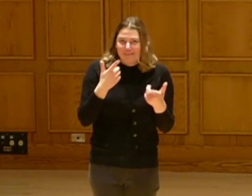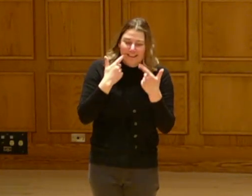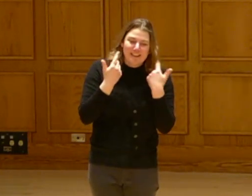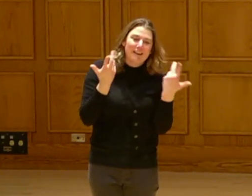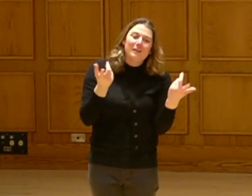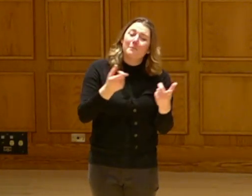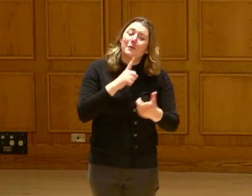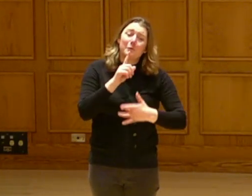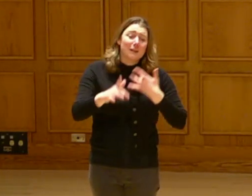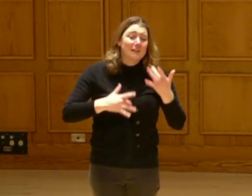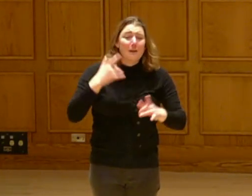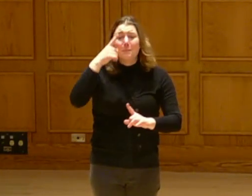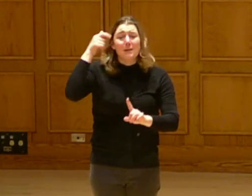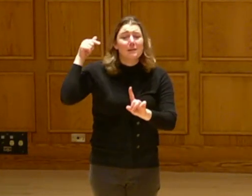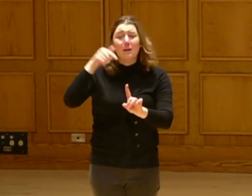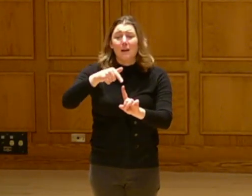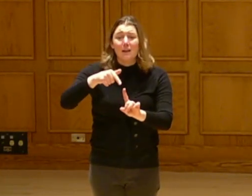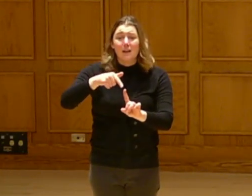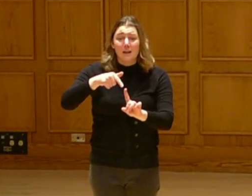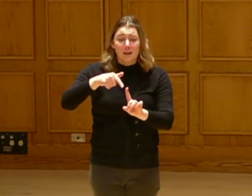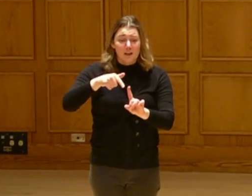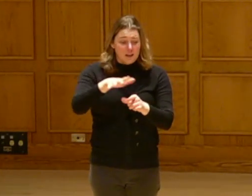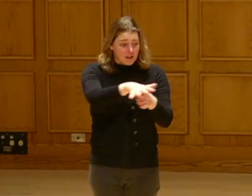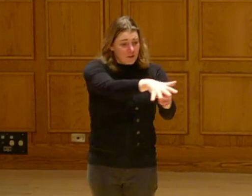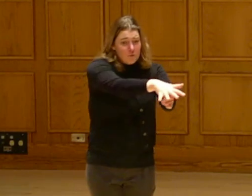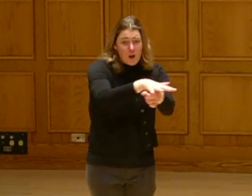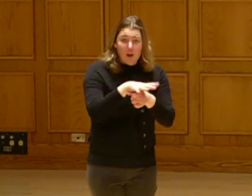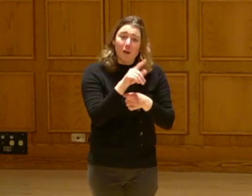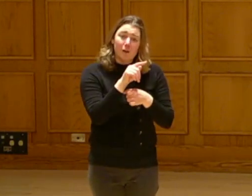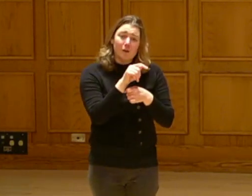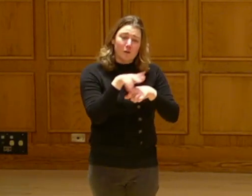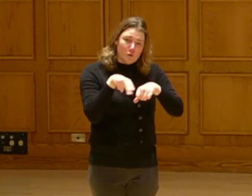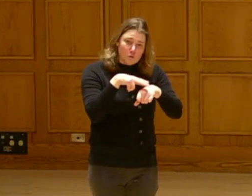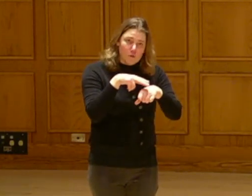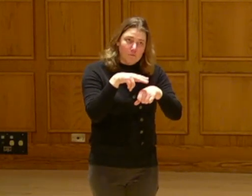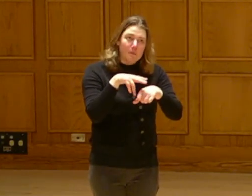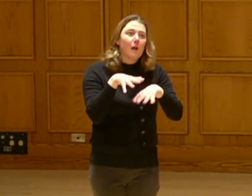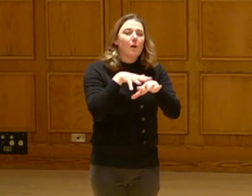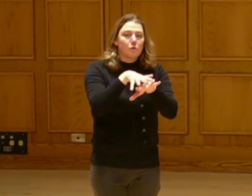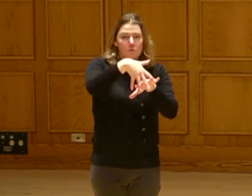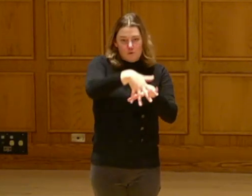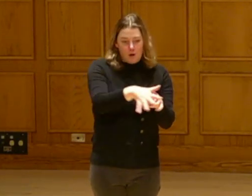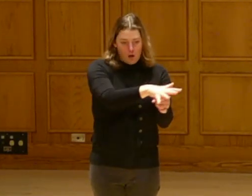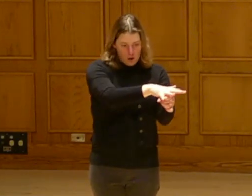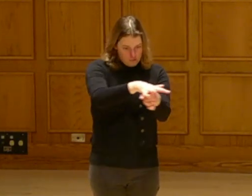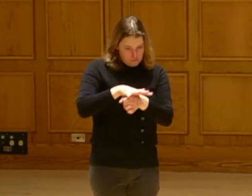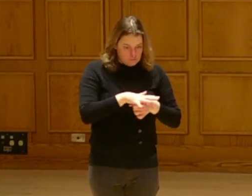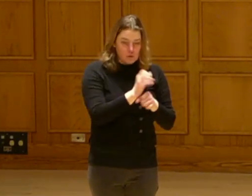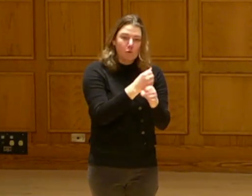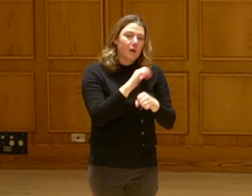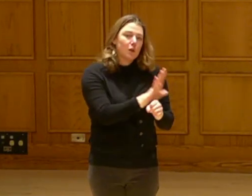Because the idea here is that tribes create their own utilities, and, you know, we can then create our own tribal utilities commission.